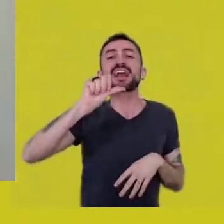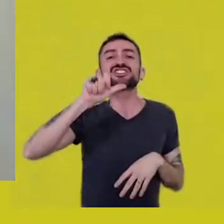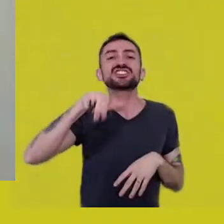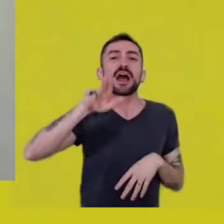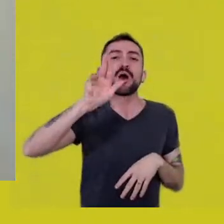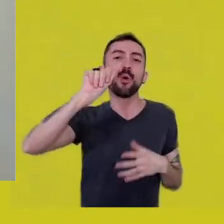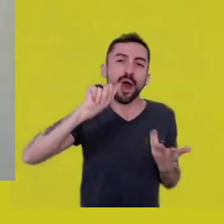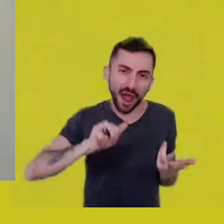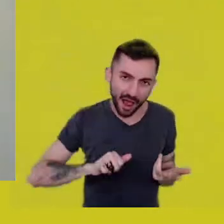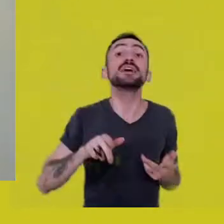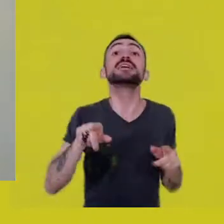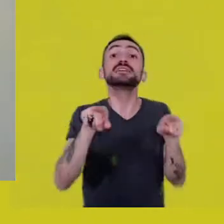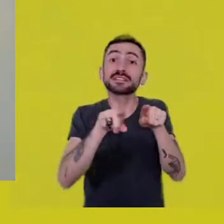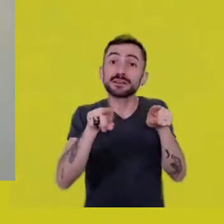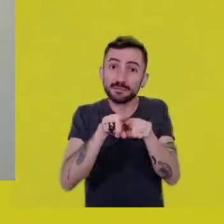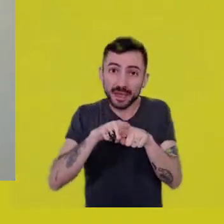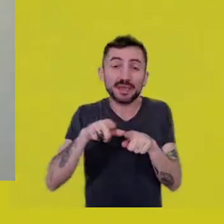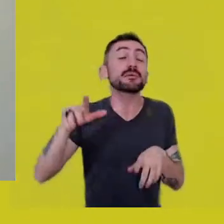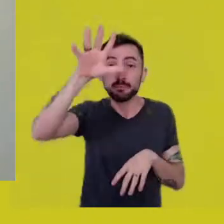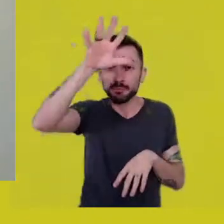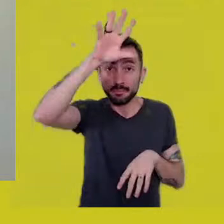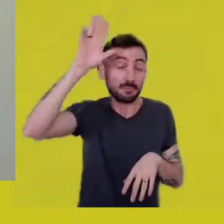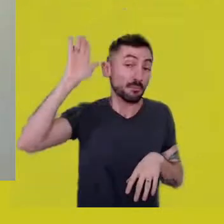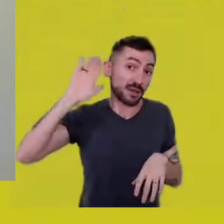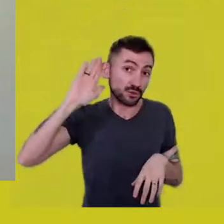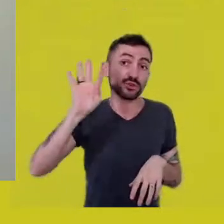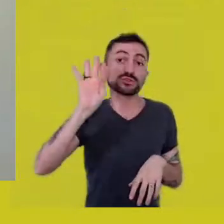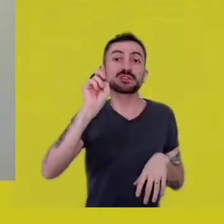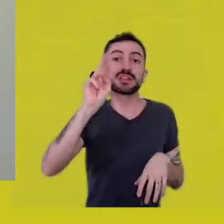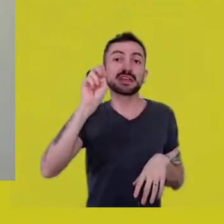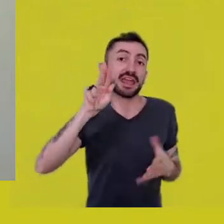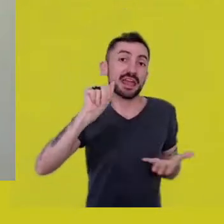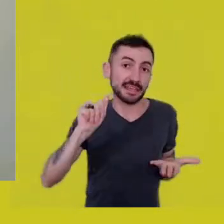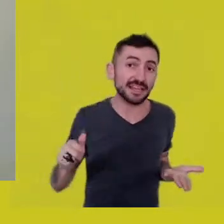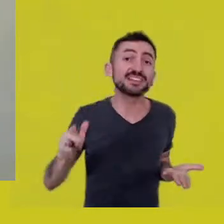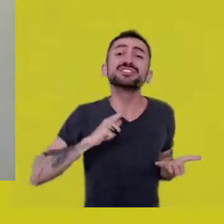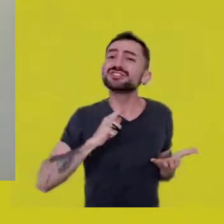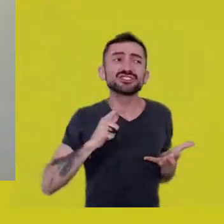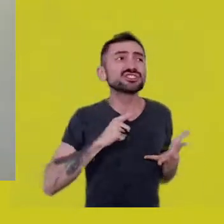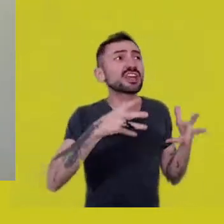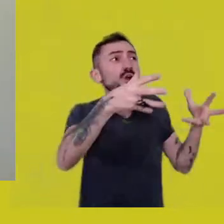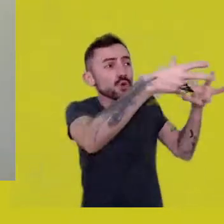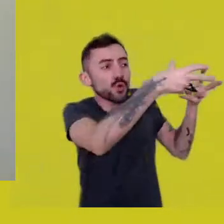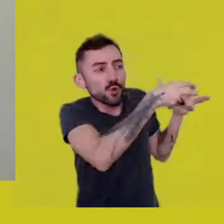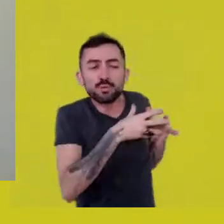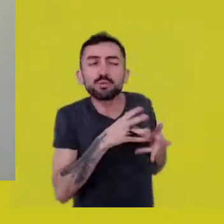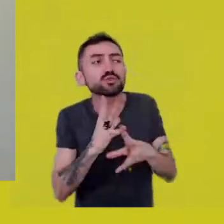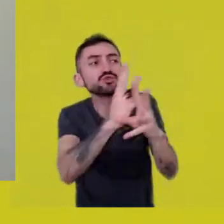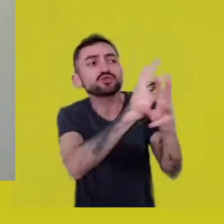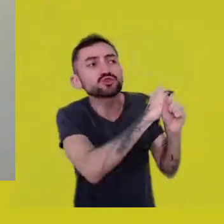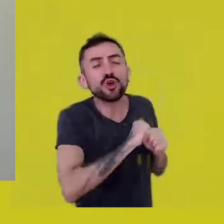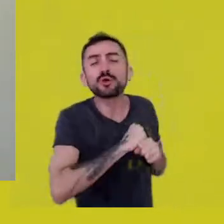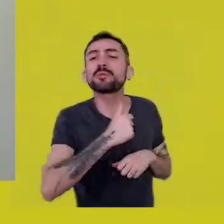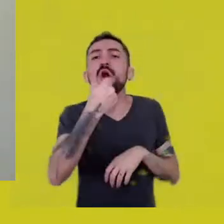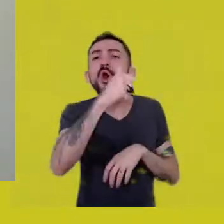the Guarani from São Paulo came, collectives of 11, 15, 30, even of more than 100 people came,